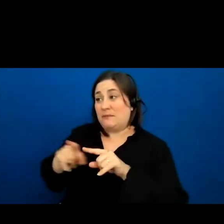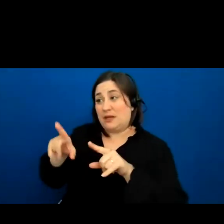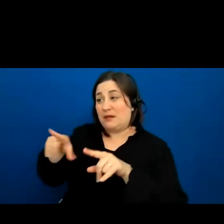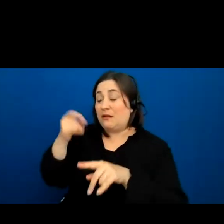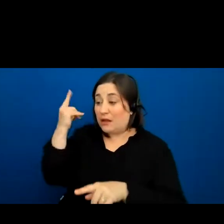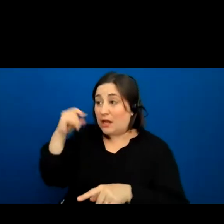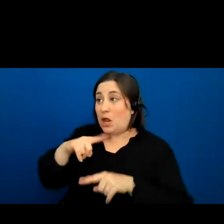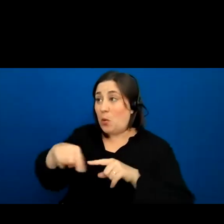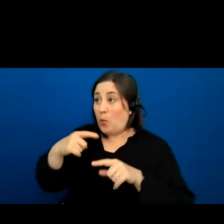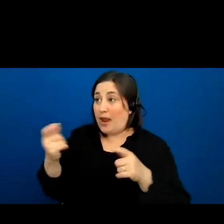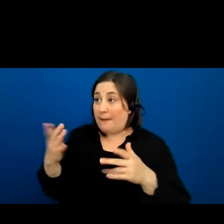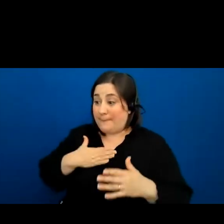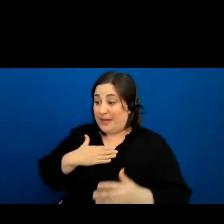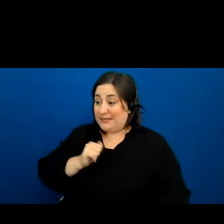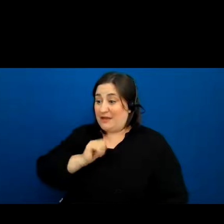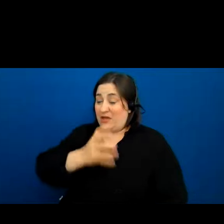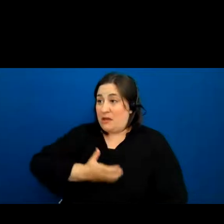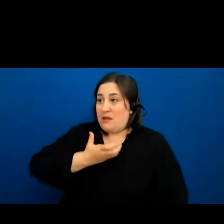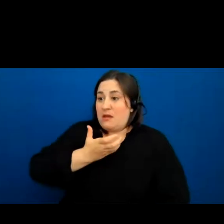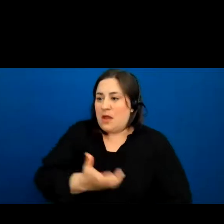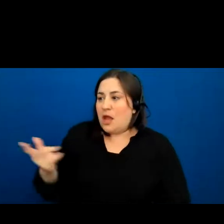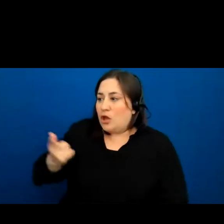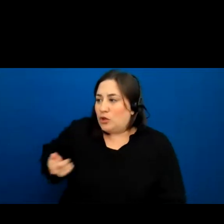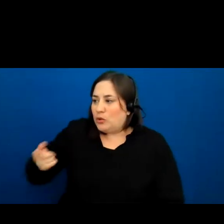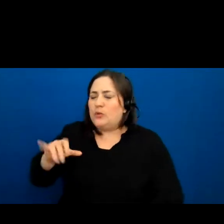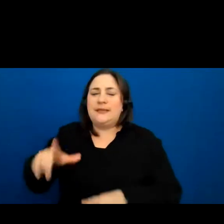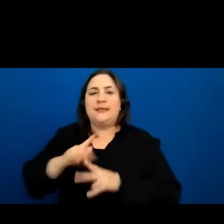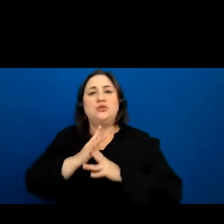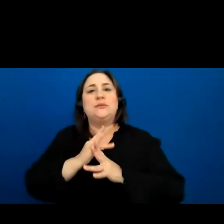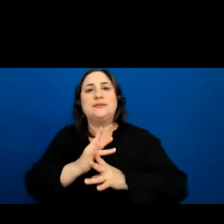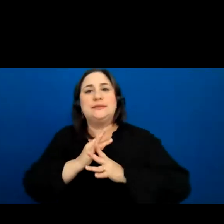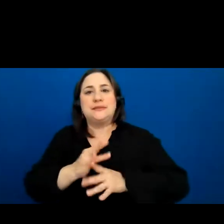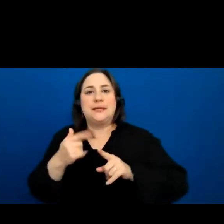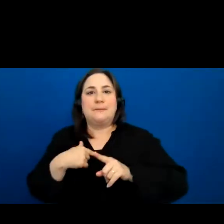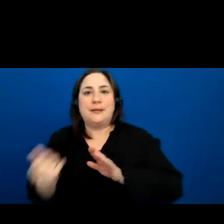all of you need to sing me back to life, you need to sing your songs to bring me back to life so we